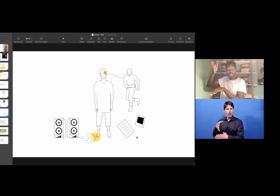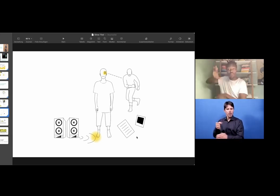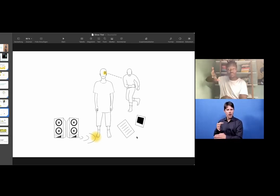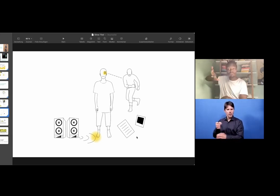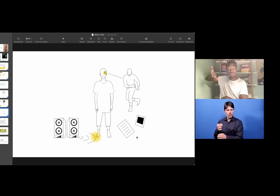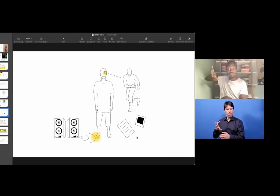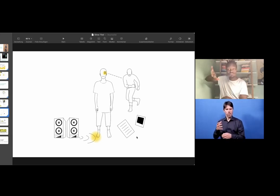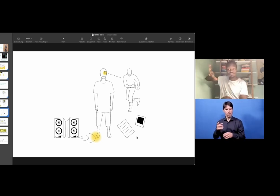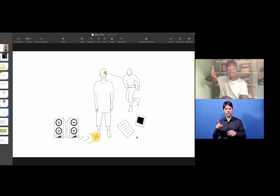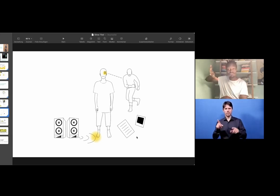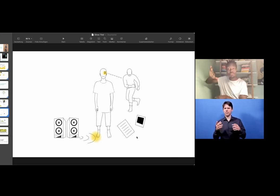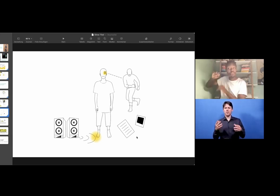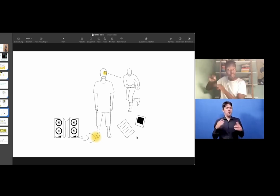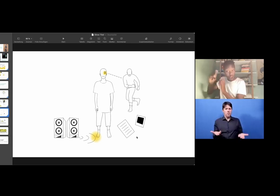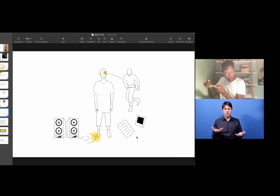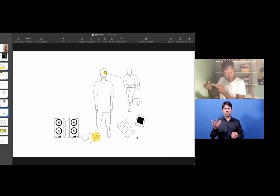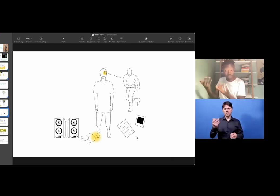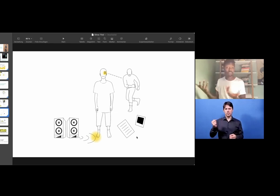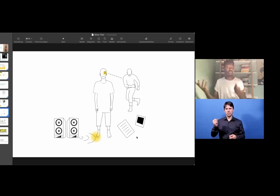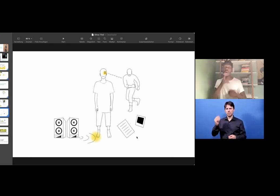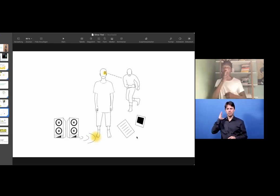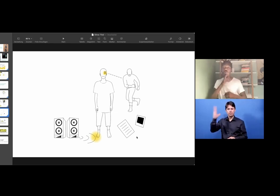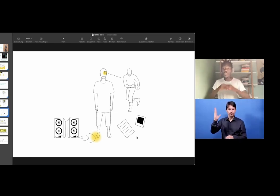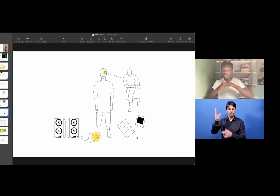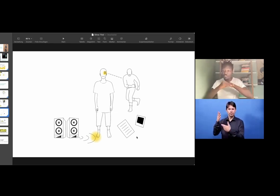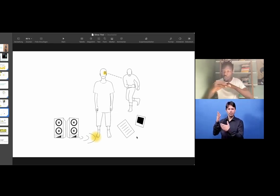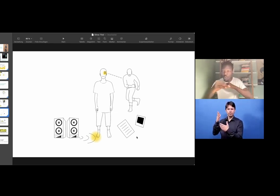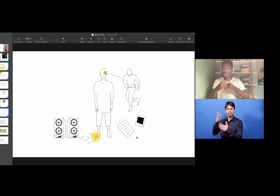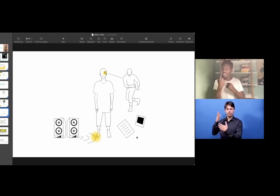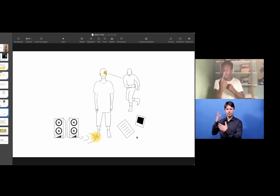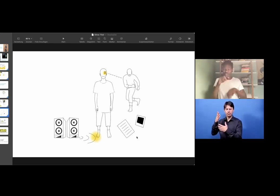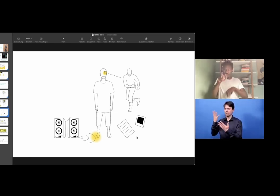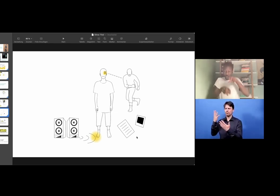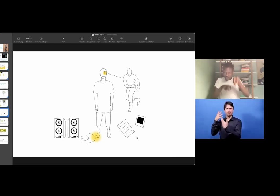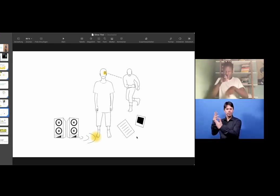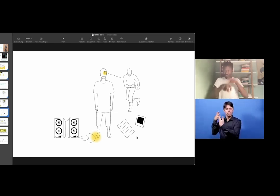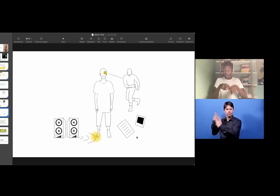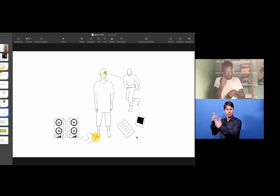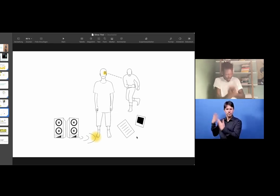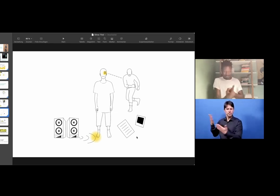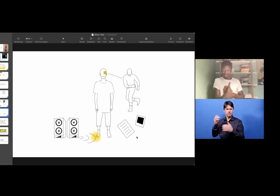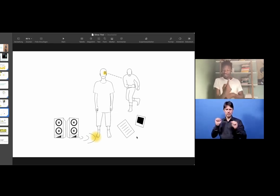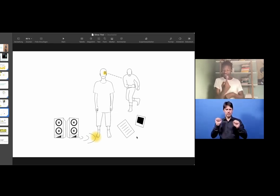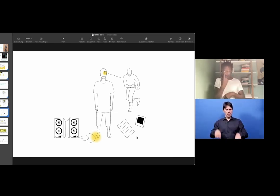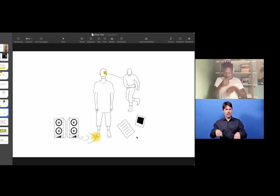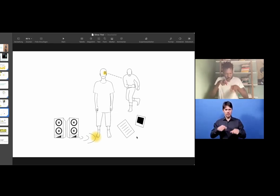Sometimes I touch the walls in order to understand the rhythm. So there's not just one single strategy,